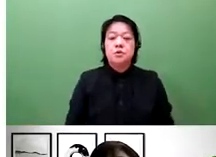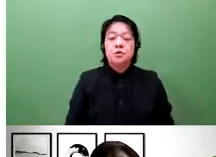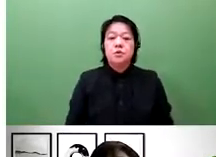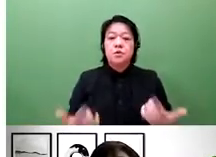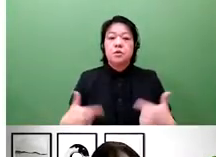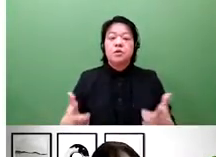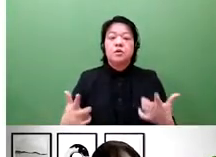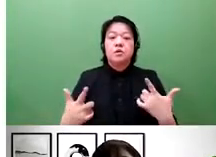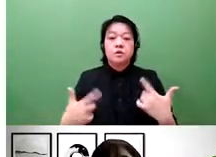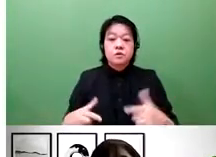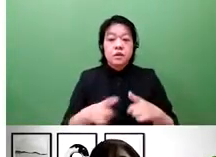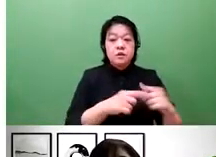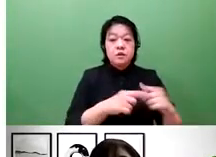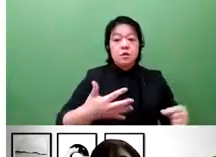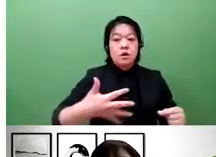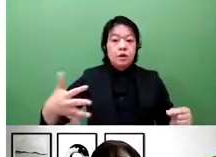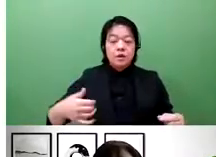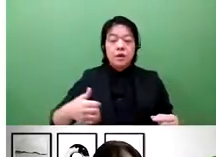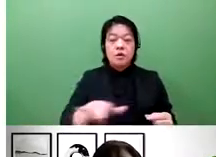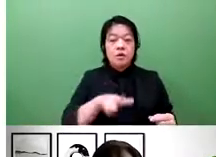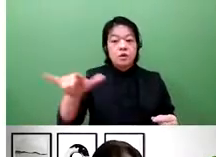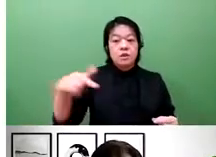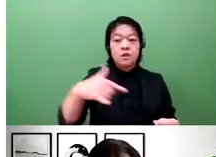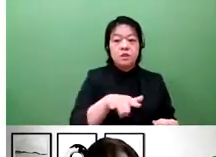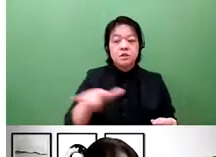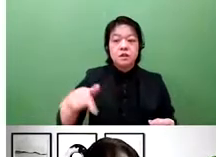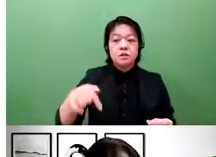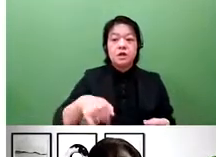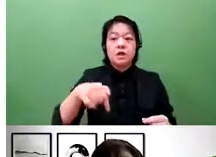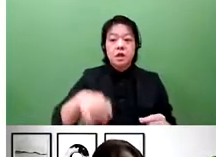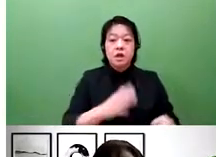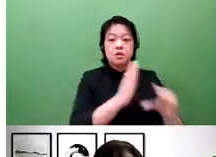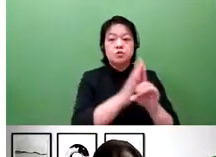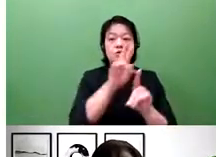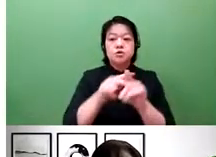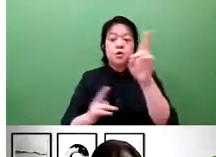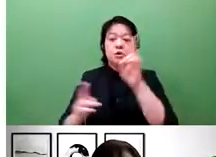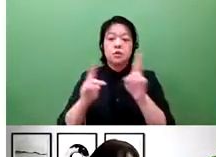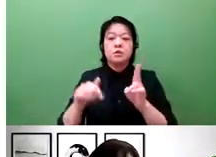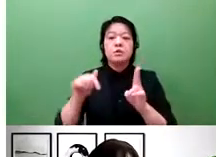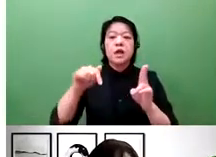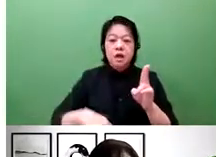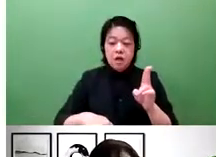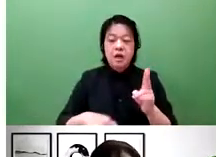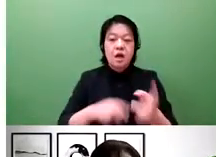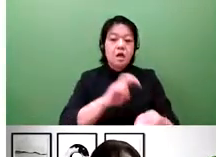And generally, what I do is go back and forth between Japan and the United States. And therefore, for drawing on my experience,